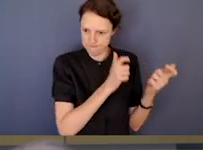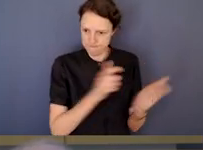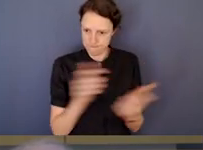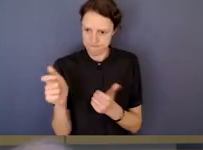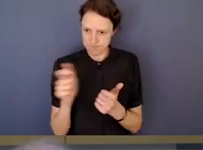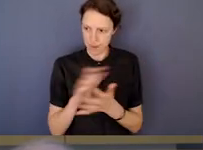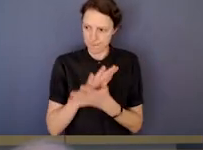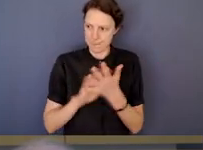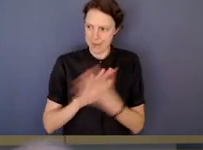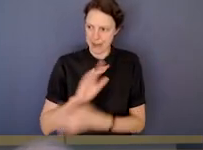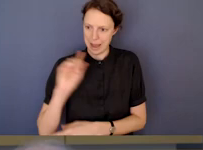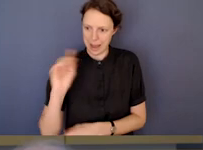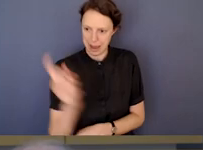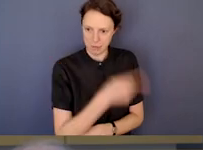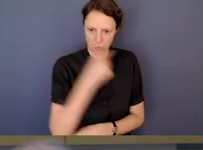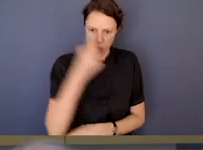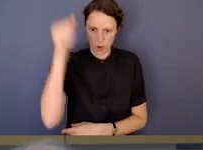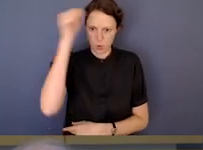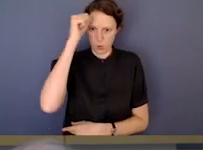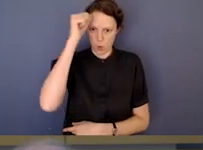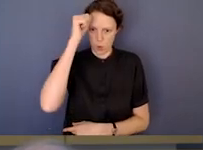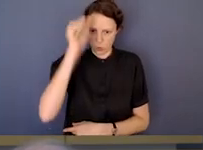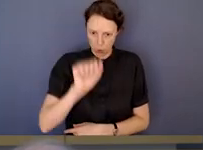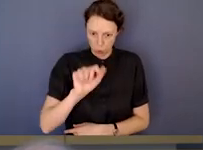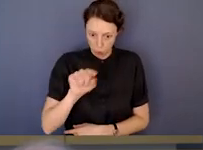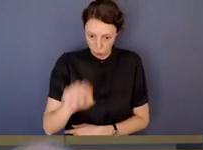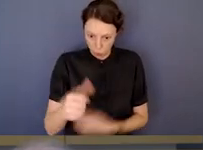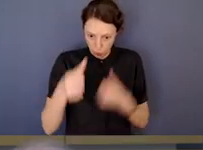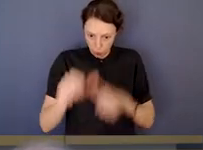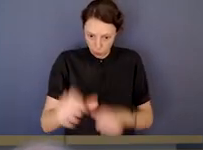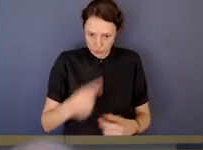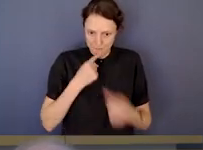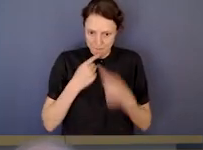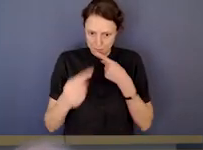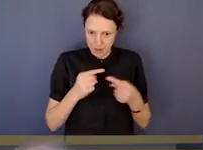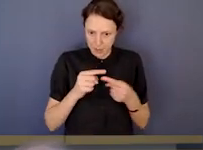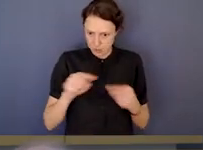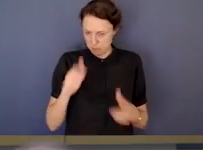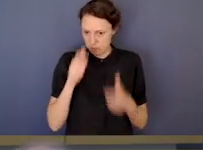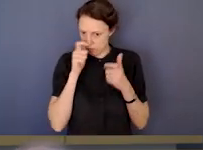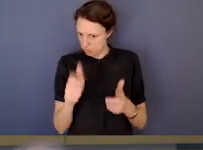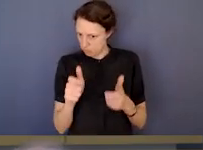so that everyone knows that their use of information can be monitored.